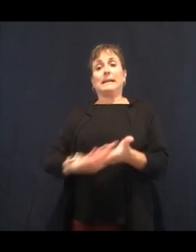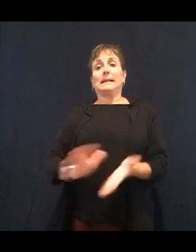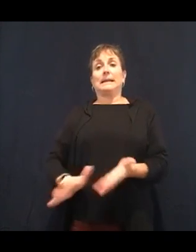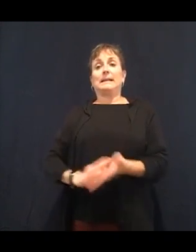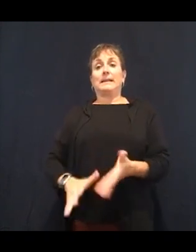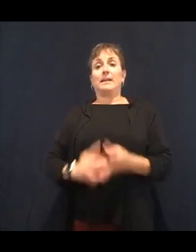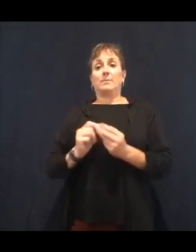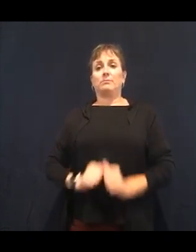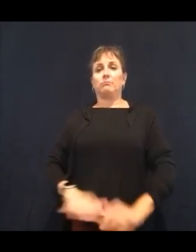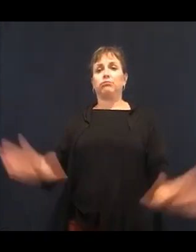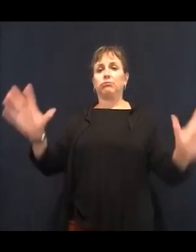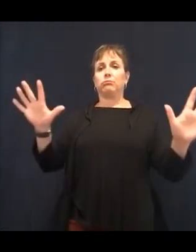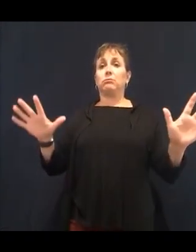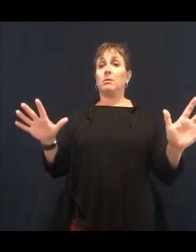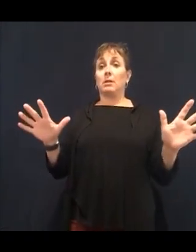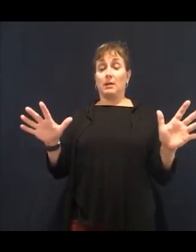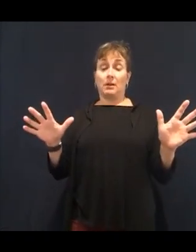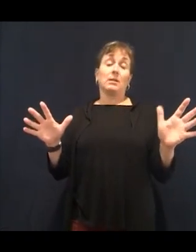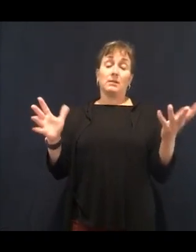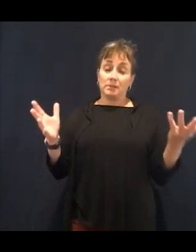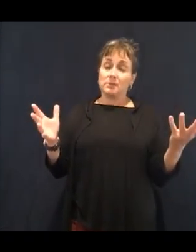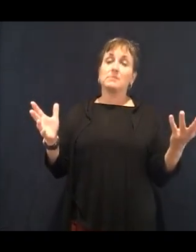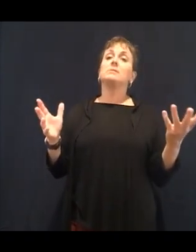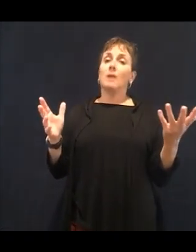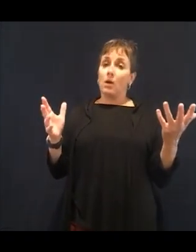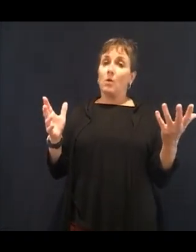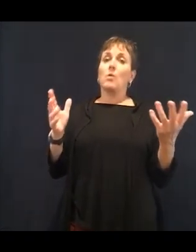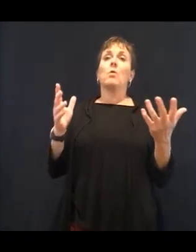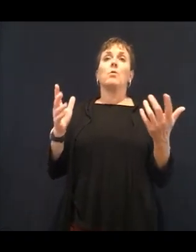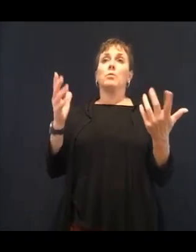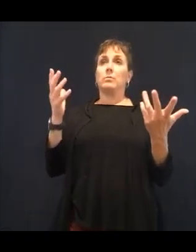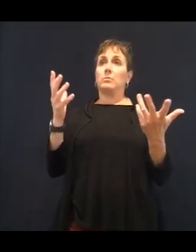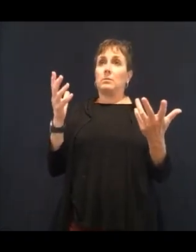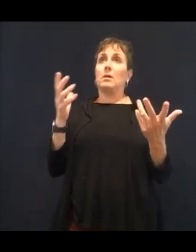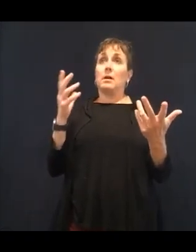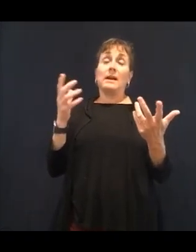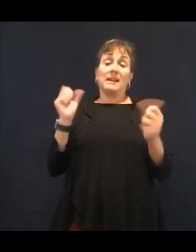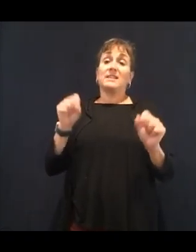many ingredients. It's not a real food. If you can't pronounce it,